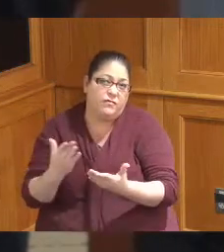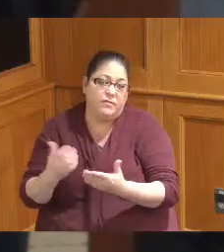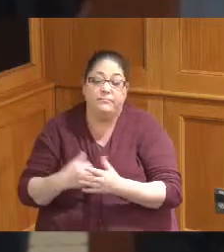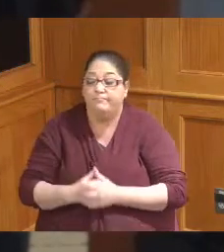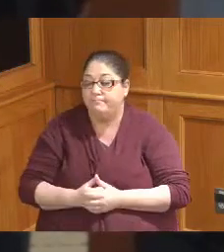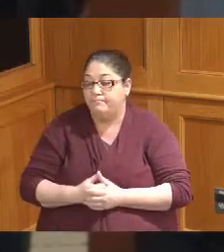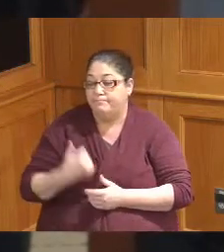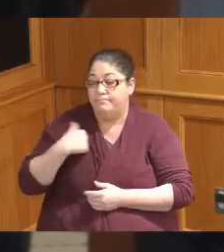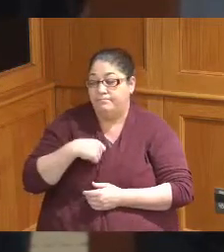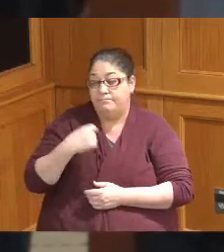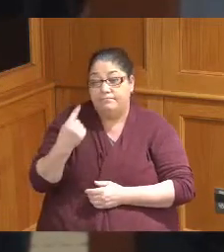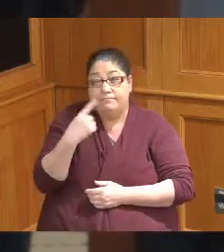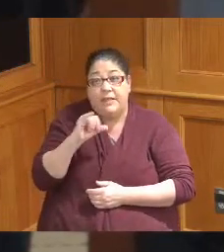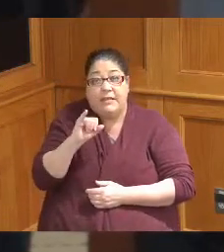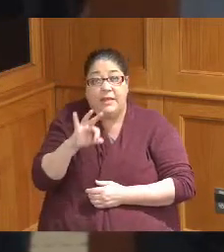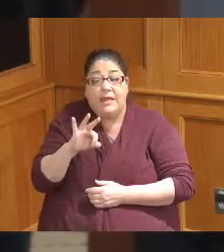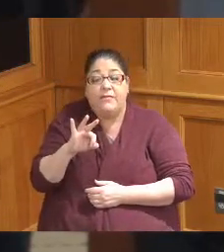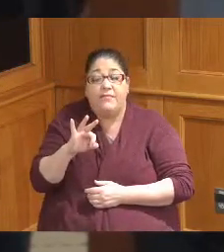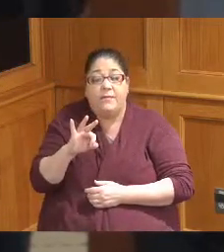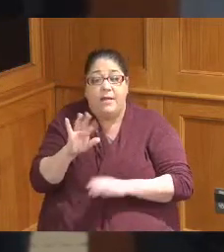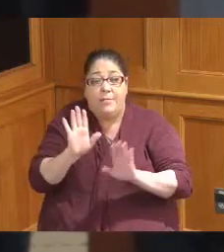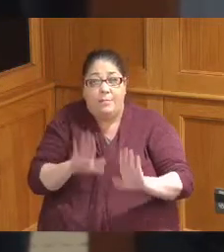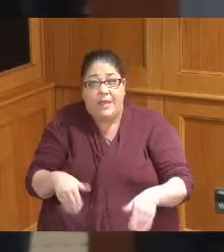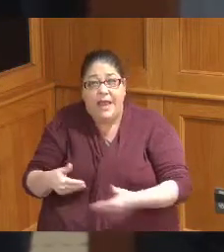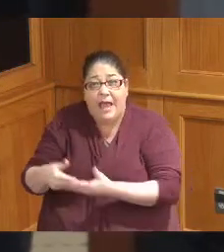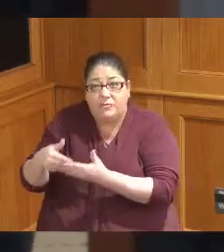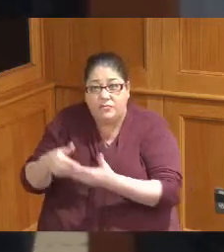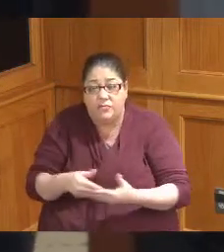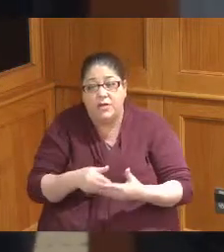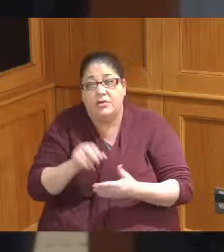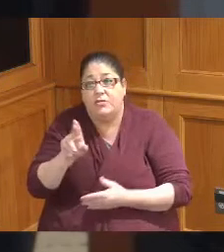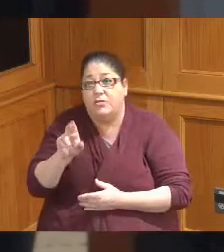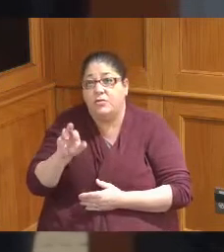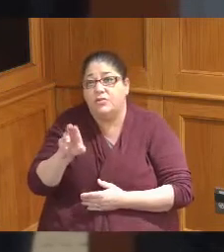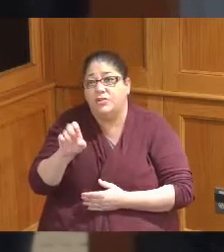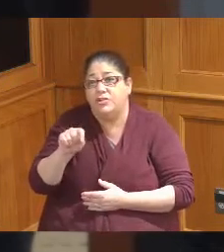our understanding that a pediatric urgent care will help fill a gap in the Continuum